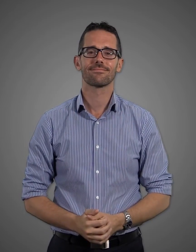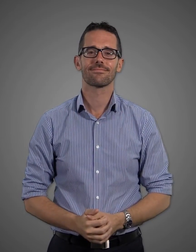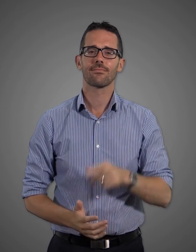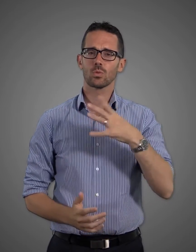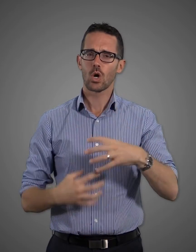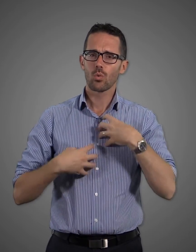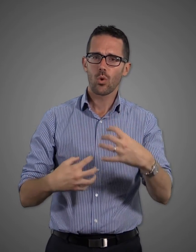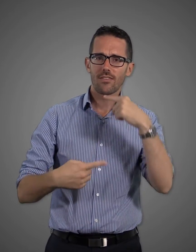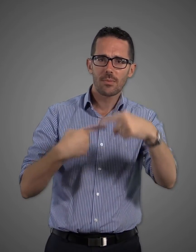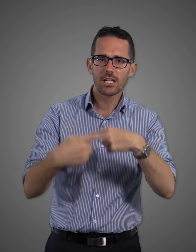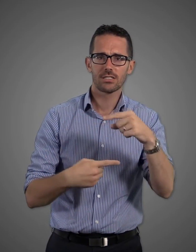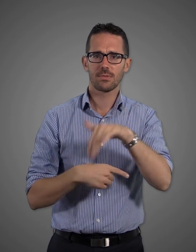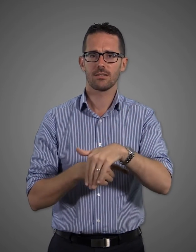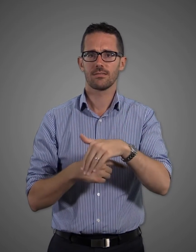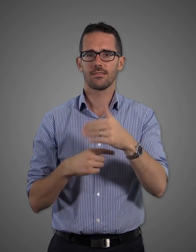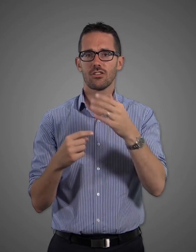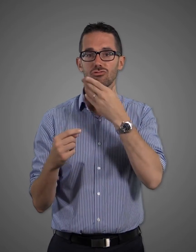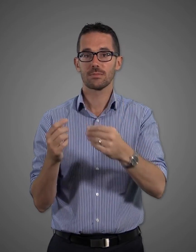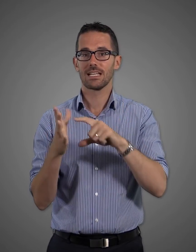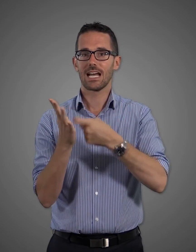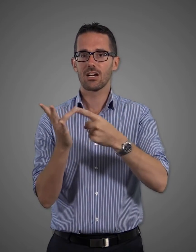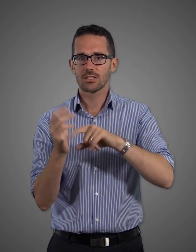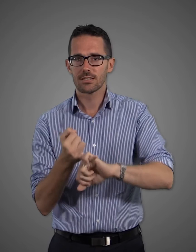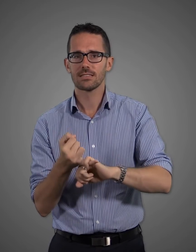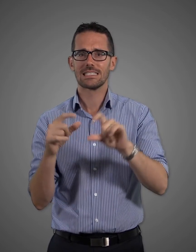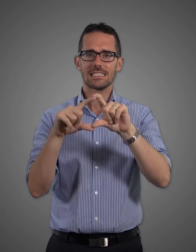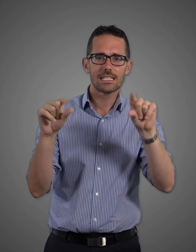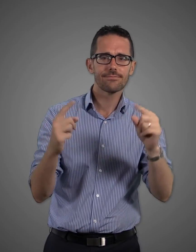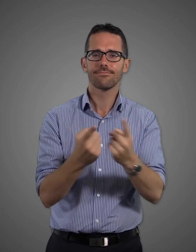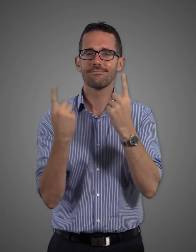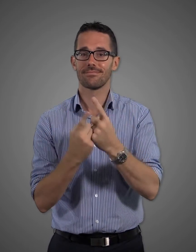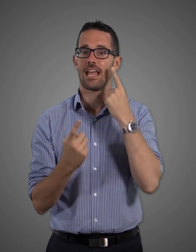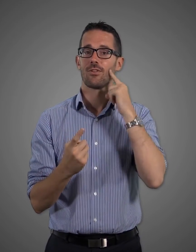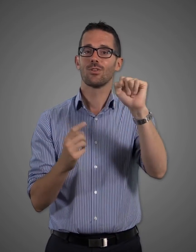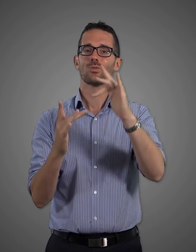For more information about the event, please see the website to follow.